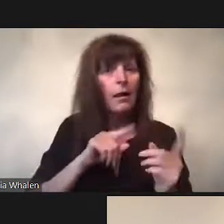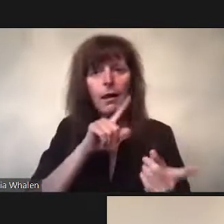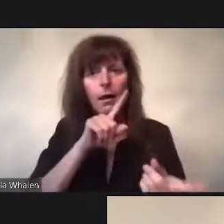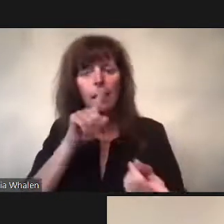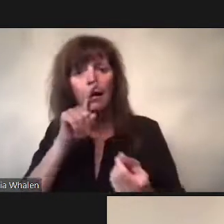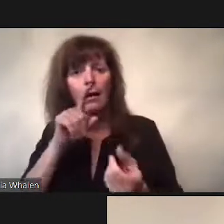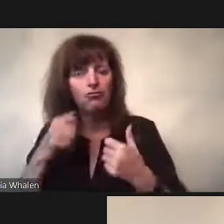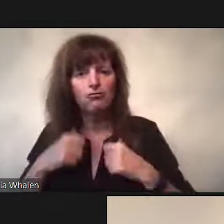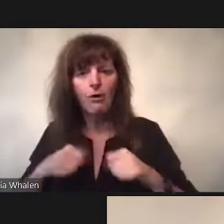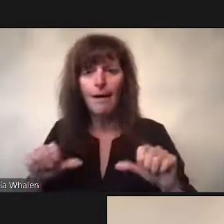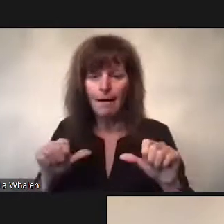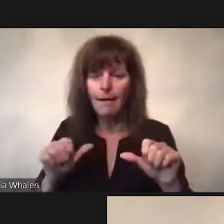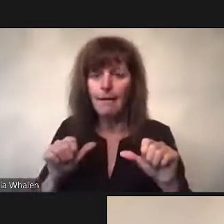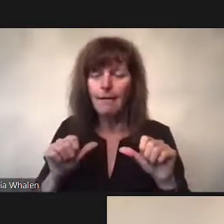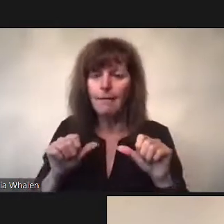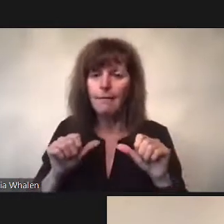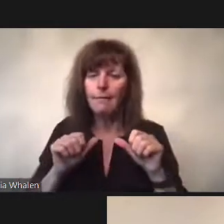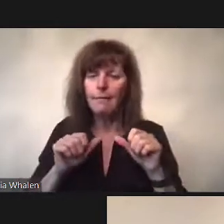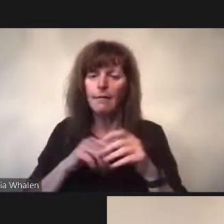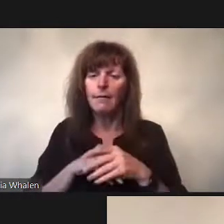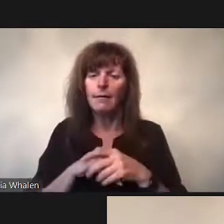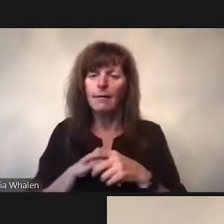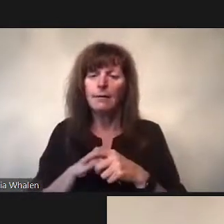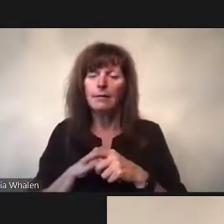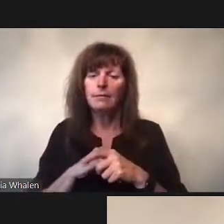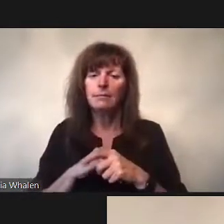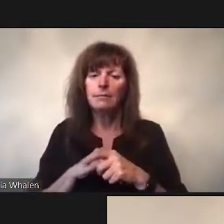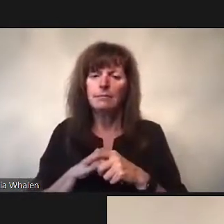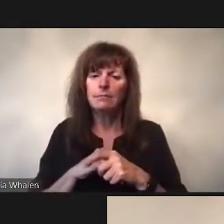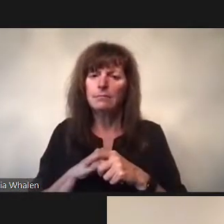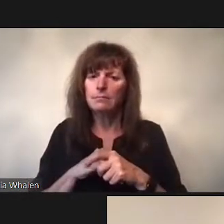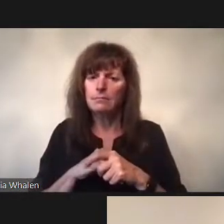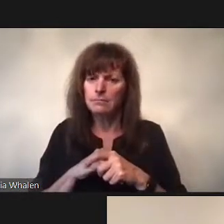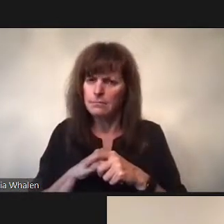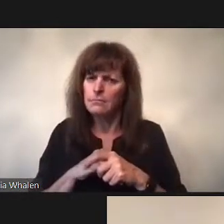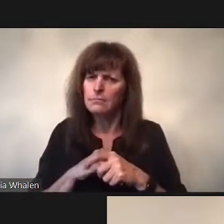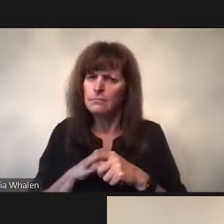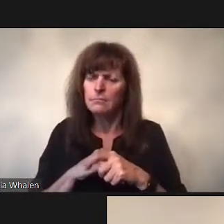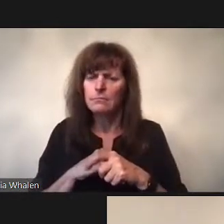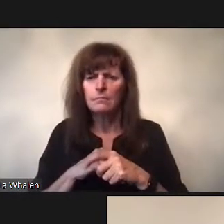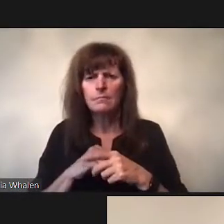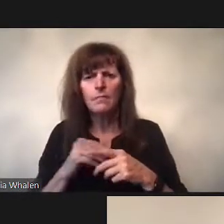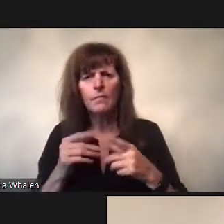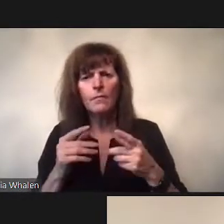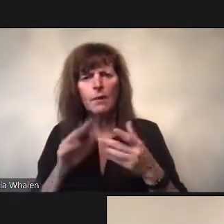I mean gay men were popping like mushrooms.